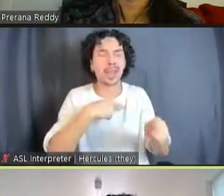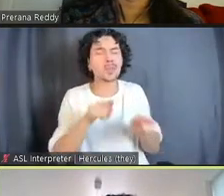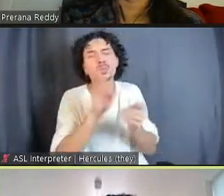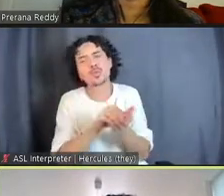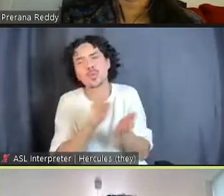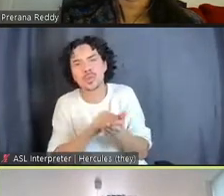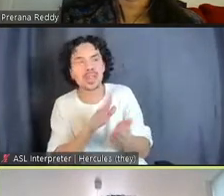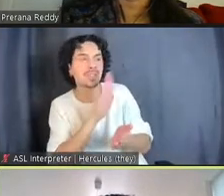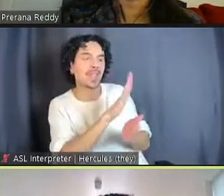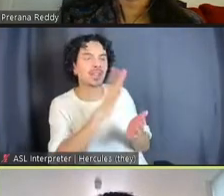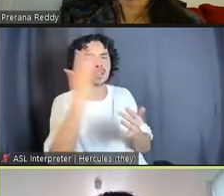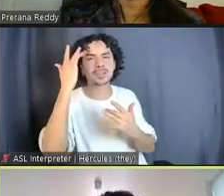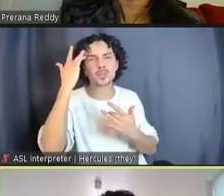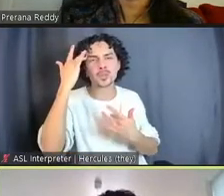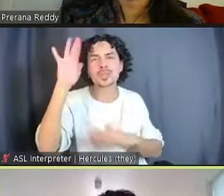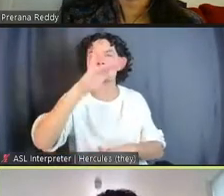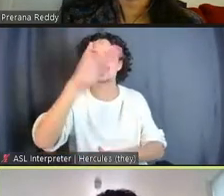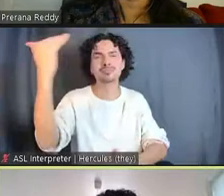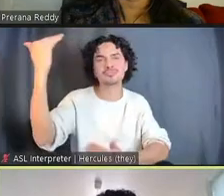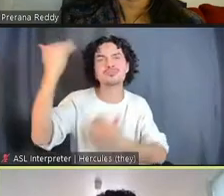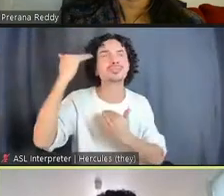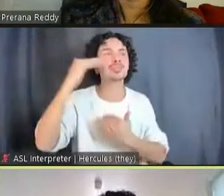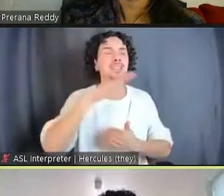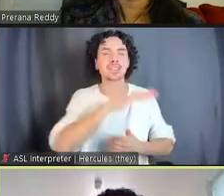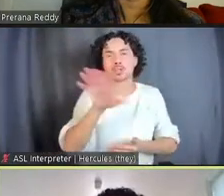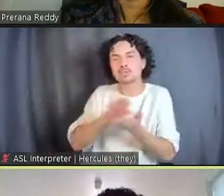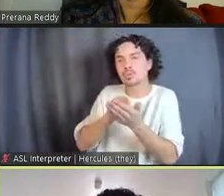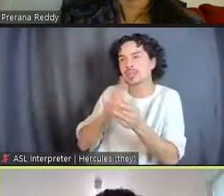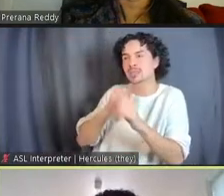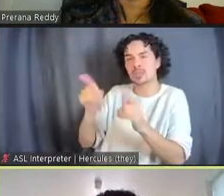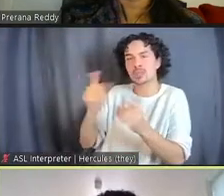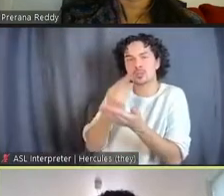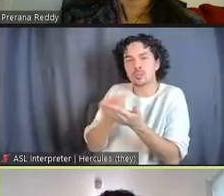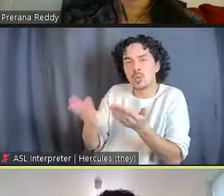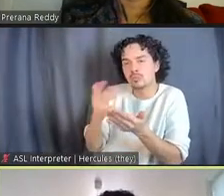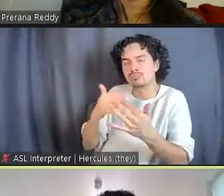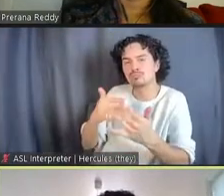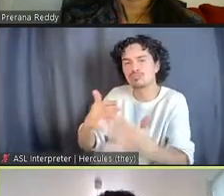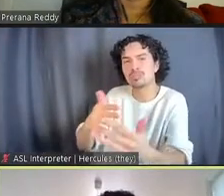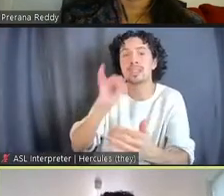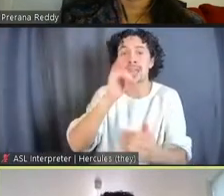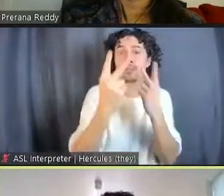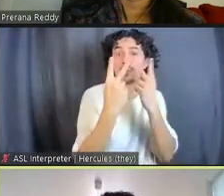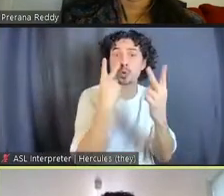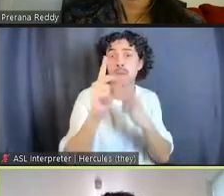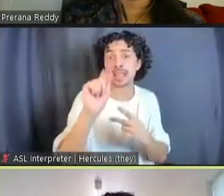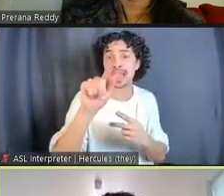wisdom, we translate that visual data into concepts like what you're seeing here, right?